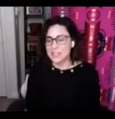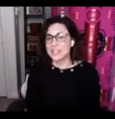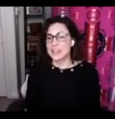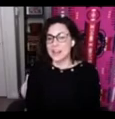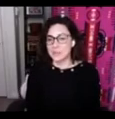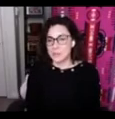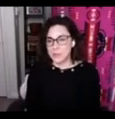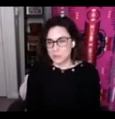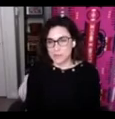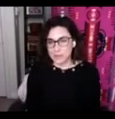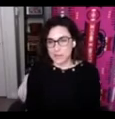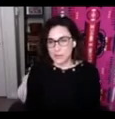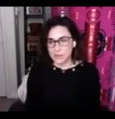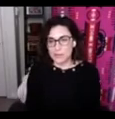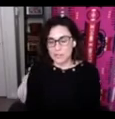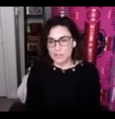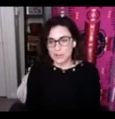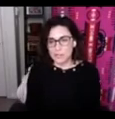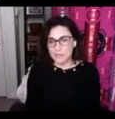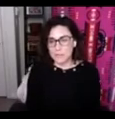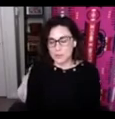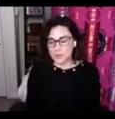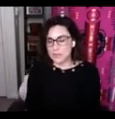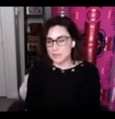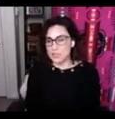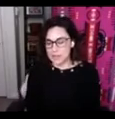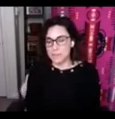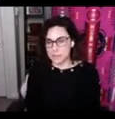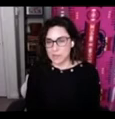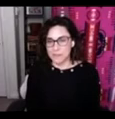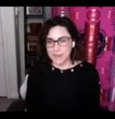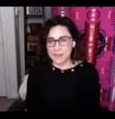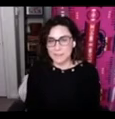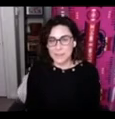which we're very grateful to them for their funding